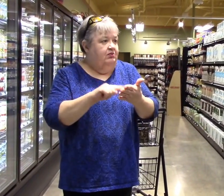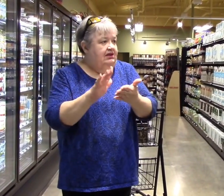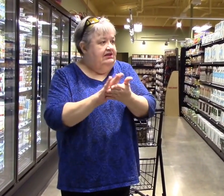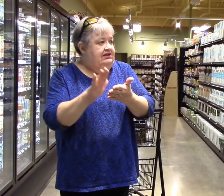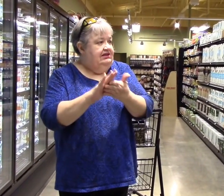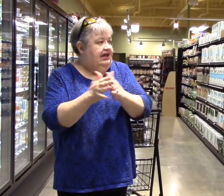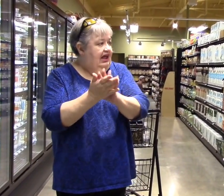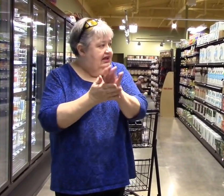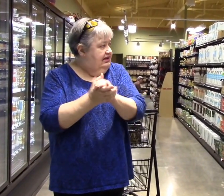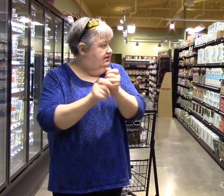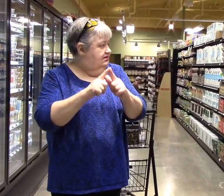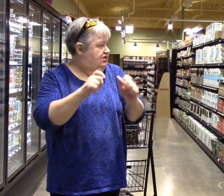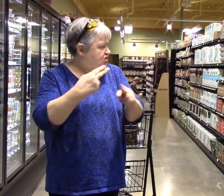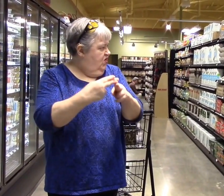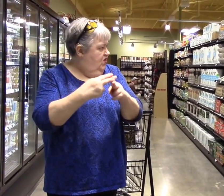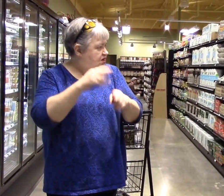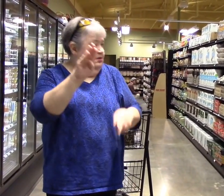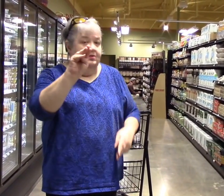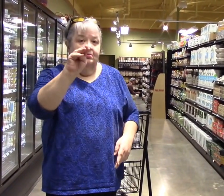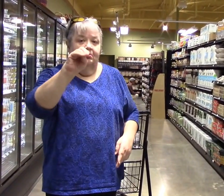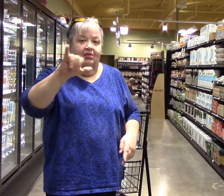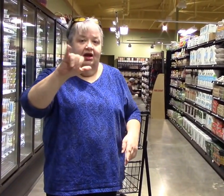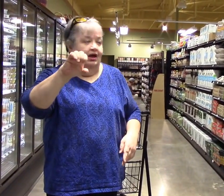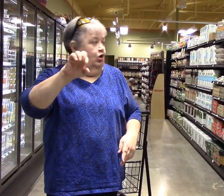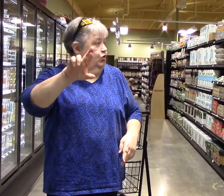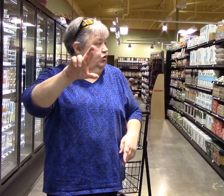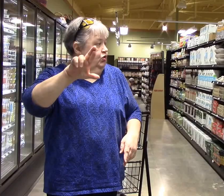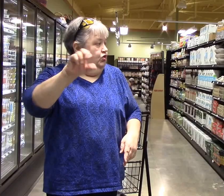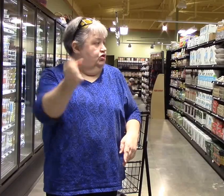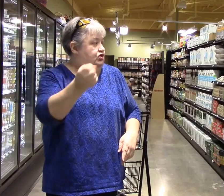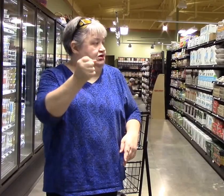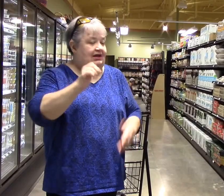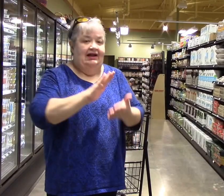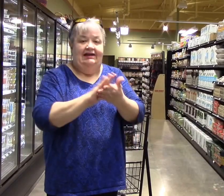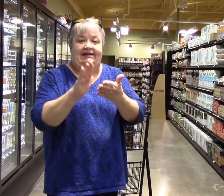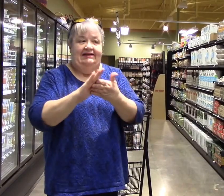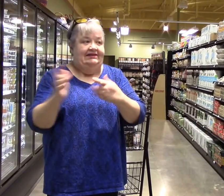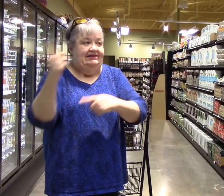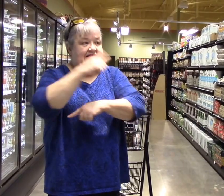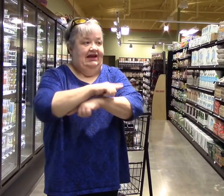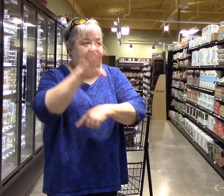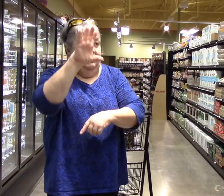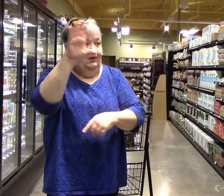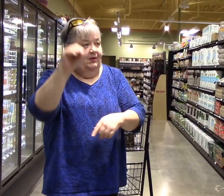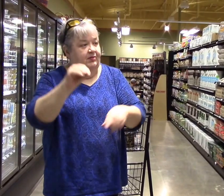One is called Meyer's Cleaning Day, Cadia, Eco Converse, and various other companies.